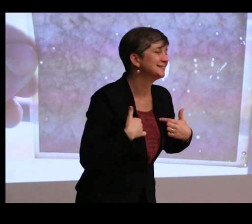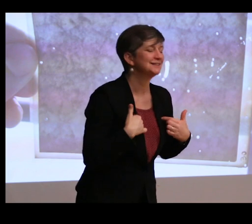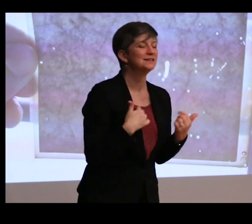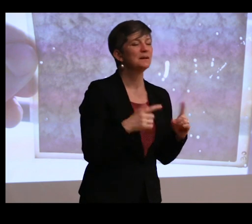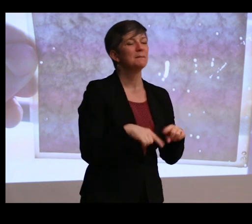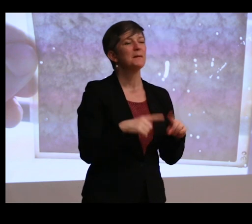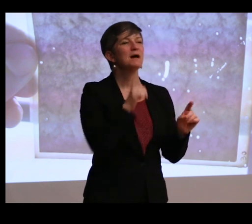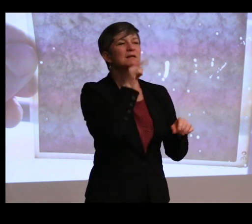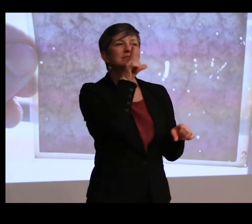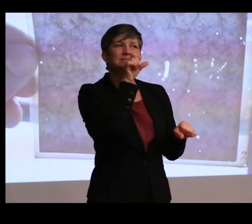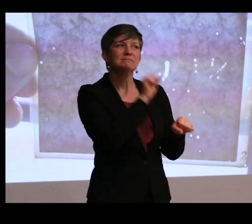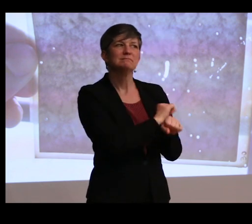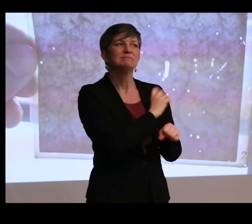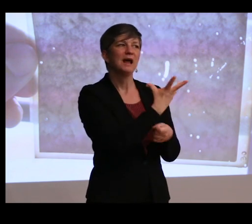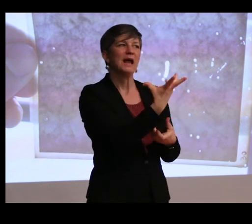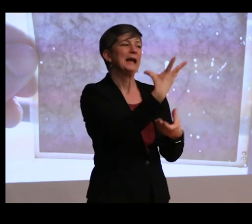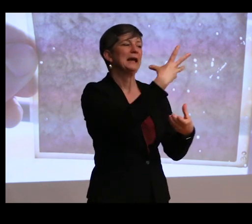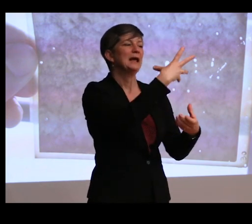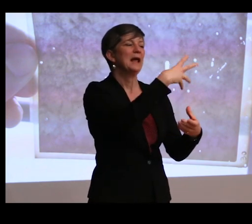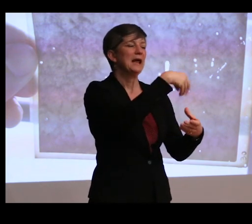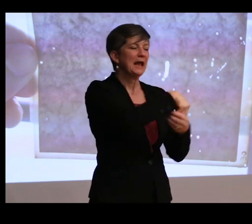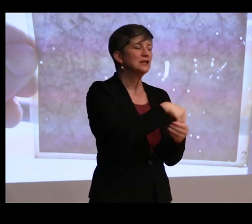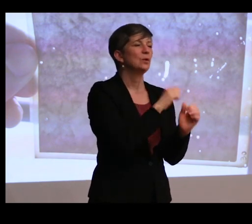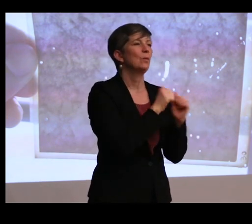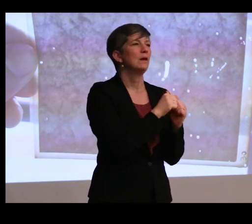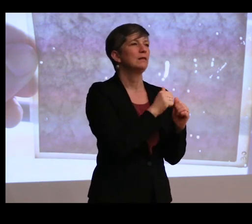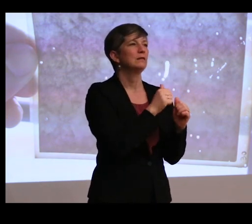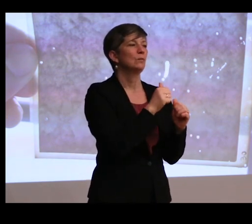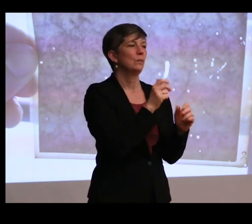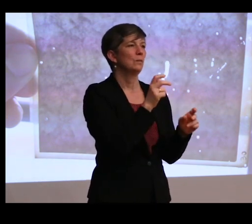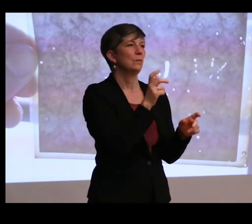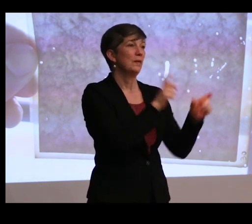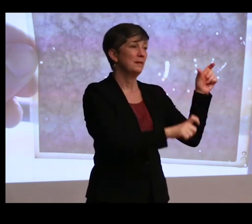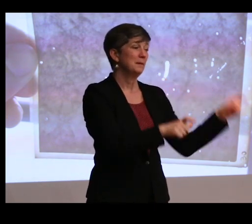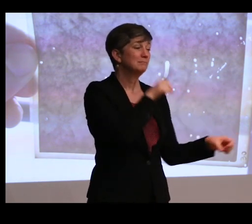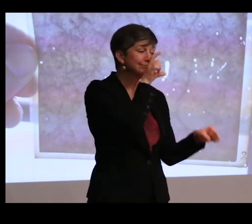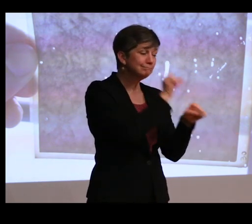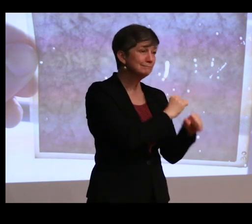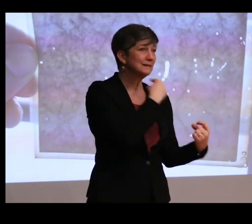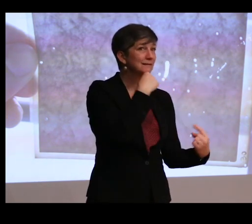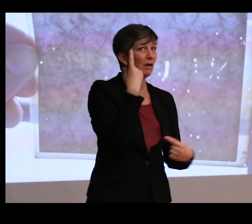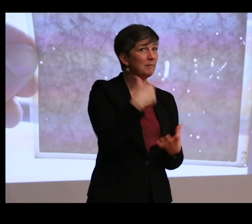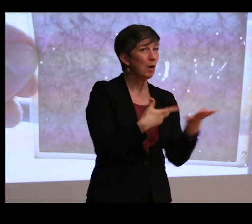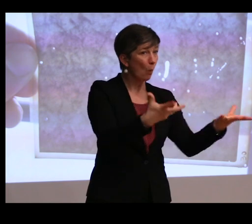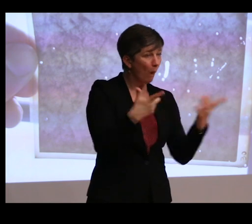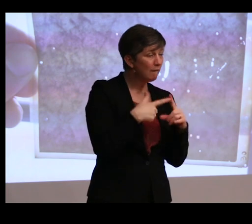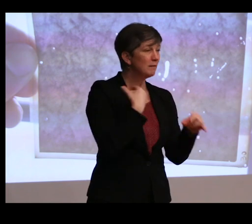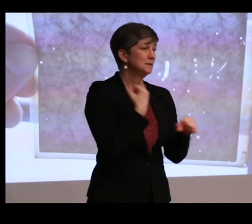But not actually engaging with what, then, people actually tell them that they want from institutions, right?